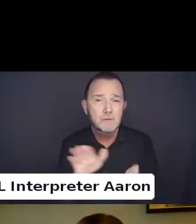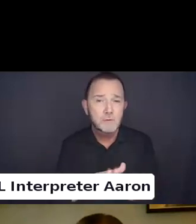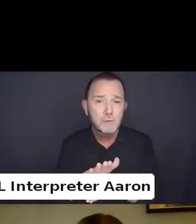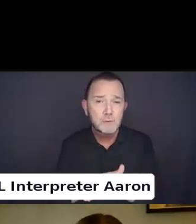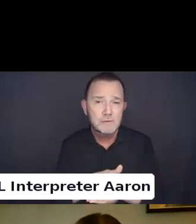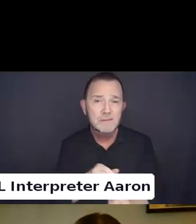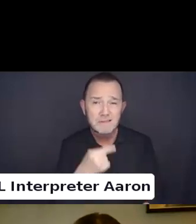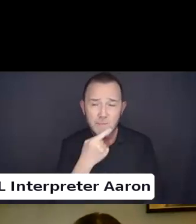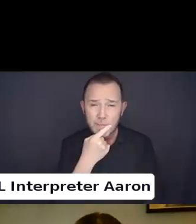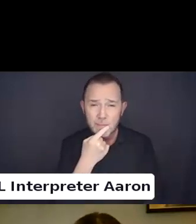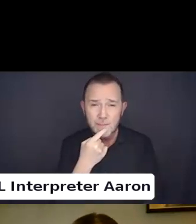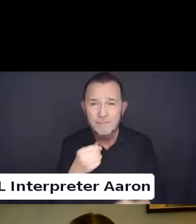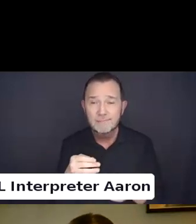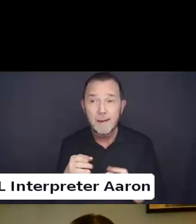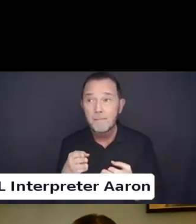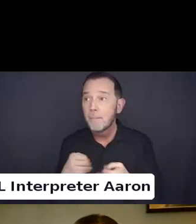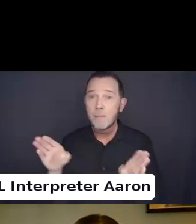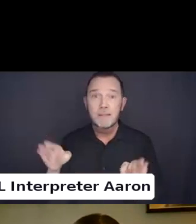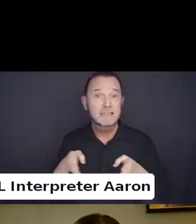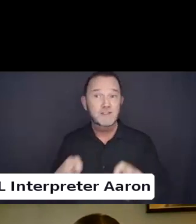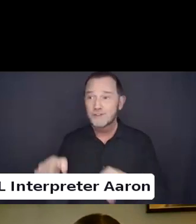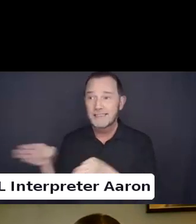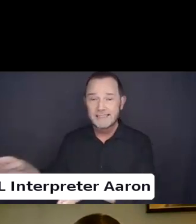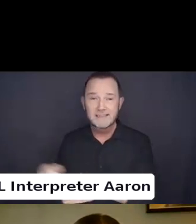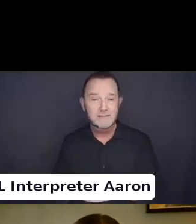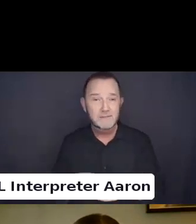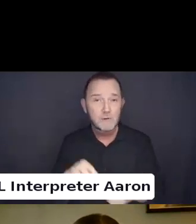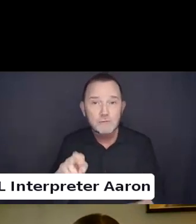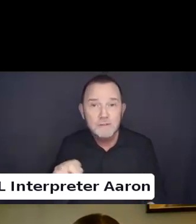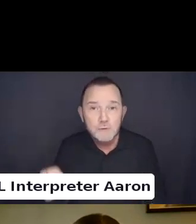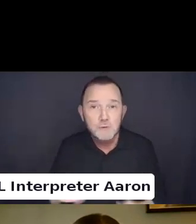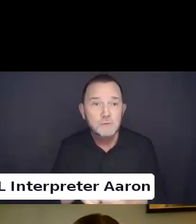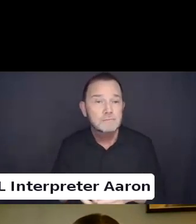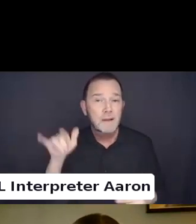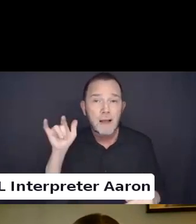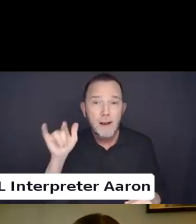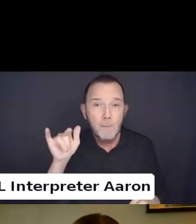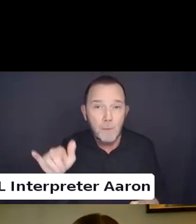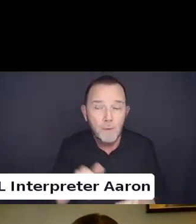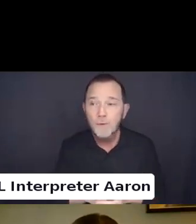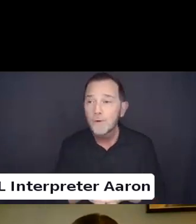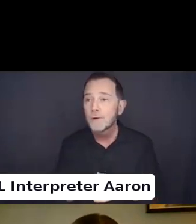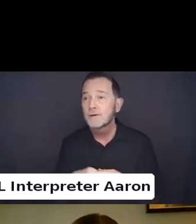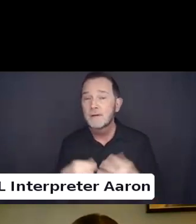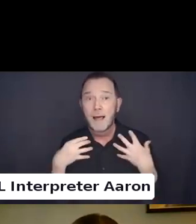Public streets. Restrooms. Airports. Healthcare, healthcare. Healthcare.